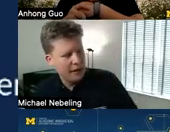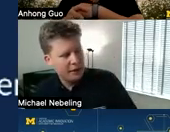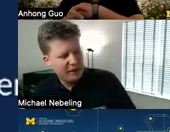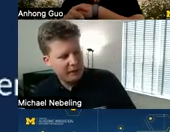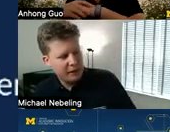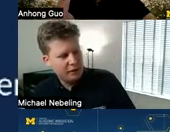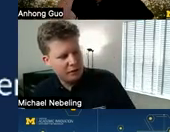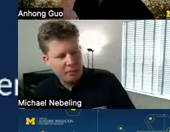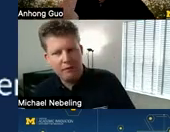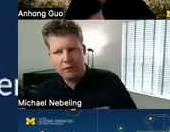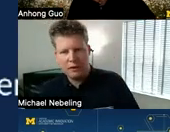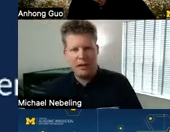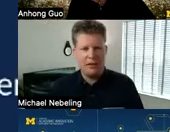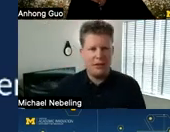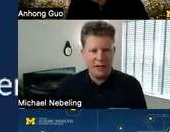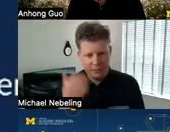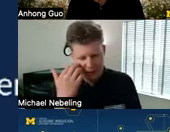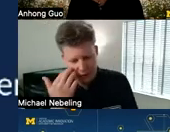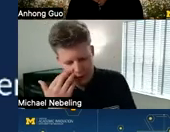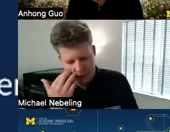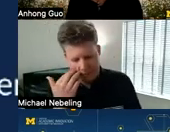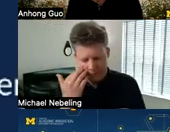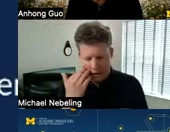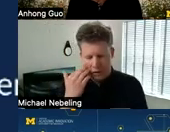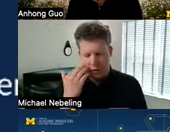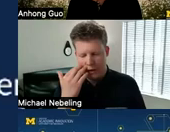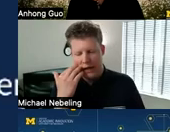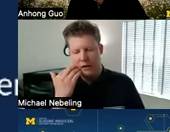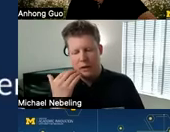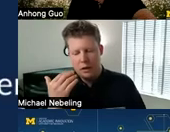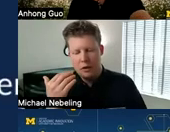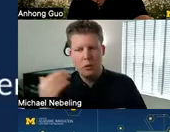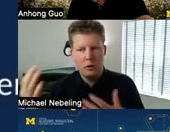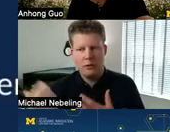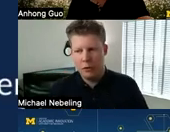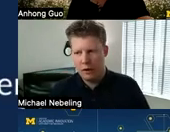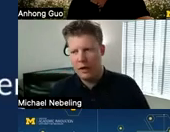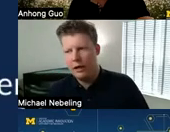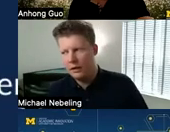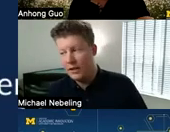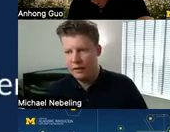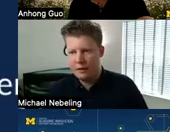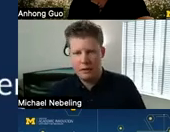experience so my focus and my research has been um to create tools for designers